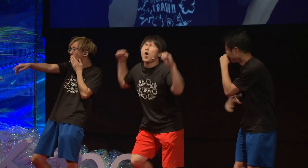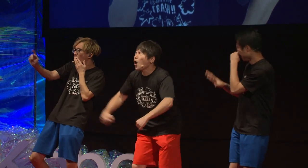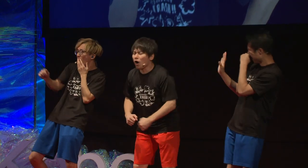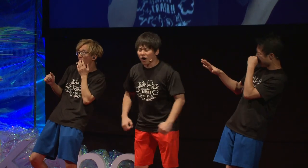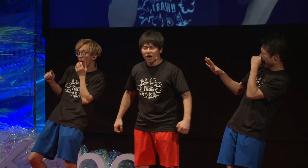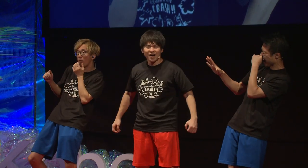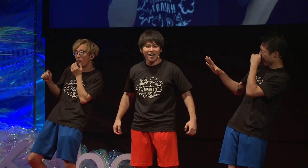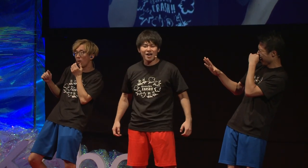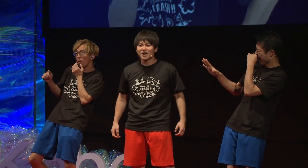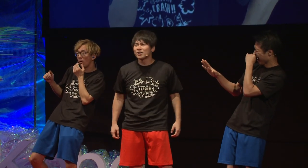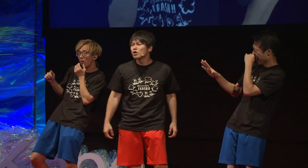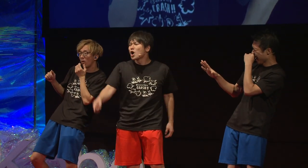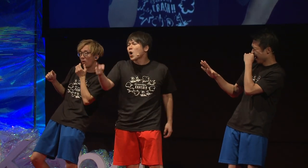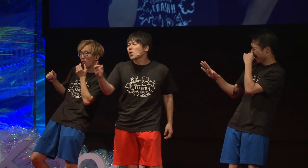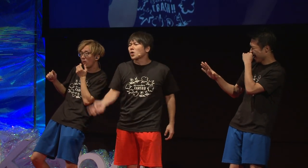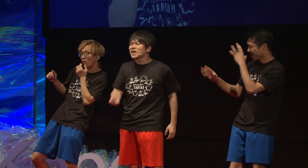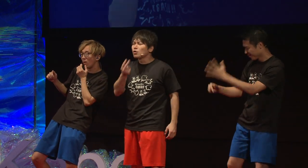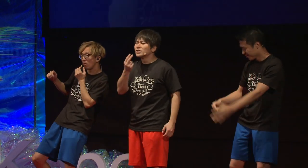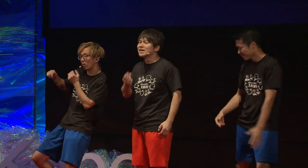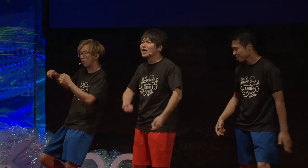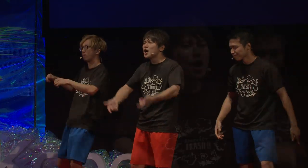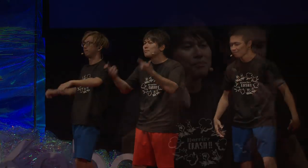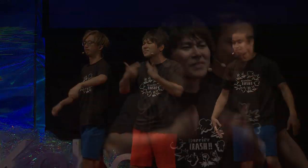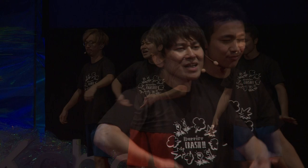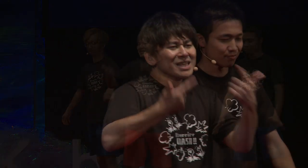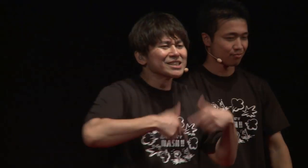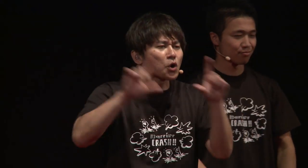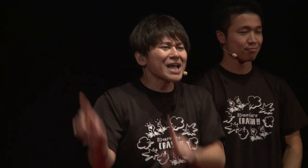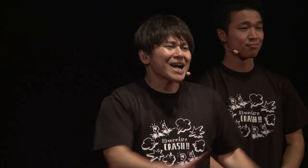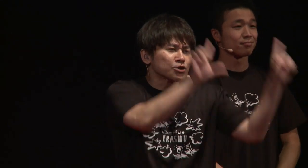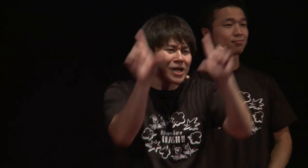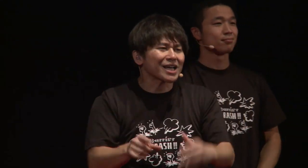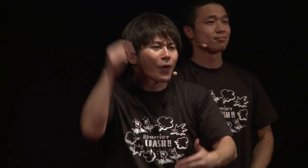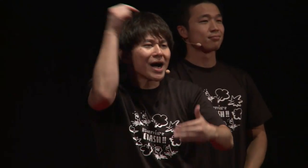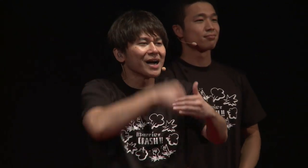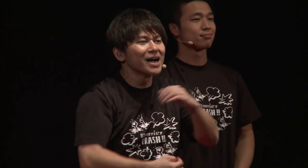Ugh! Like this, in every day life,